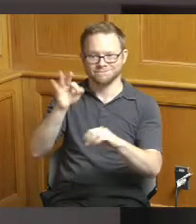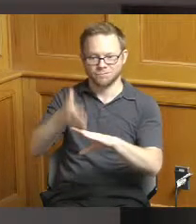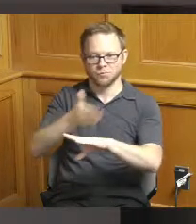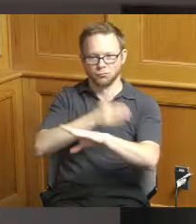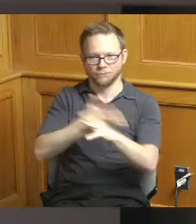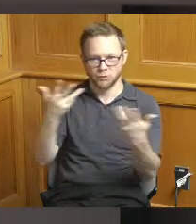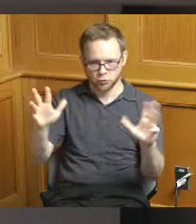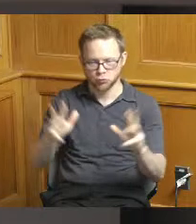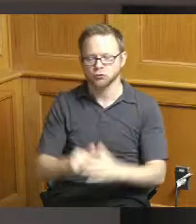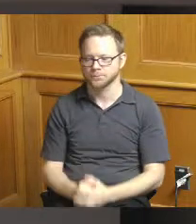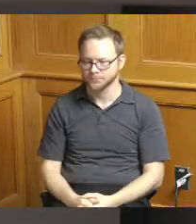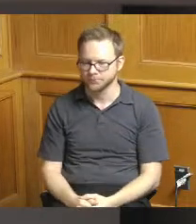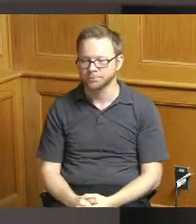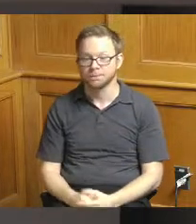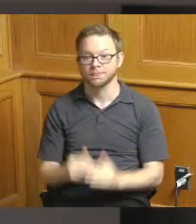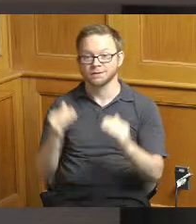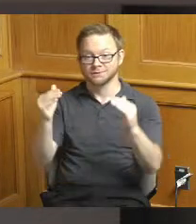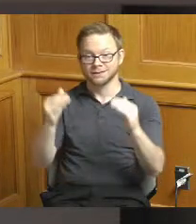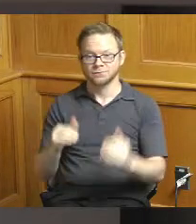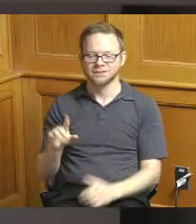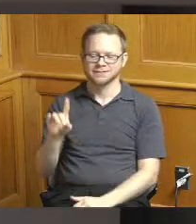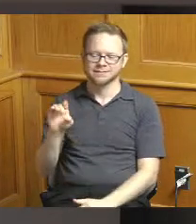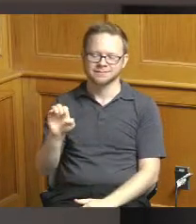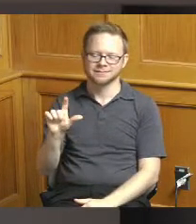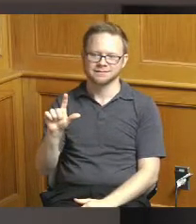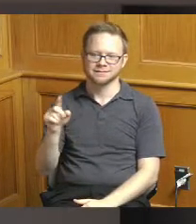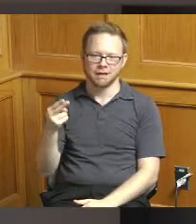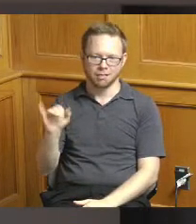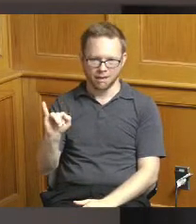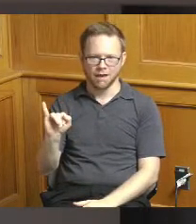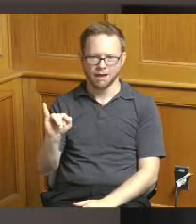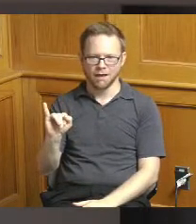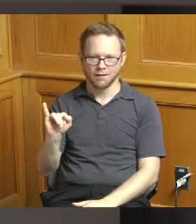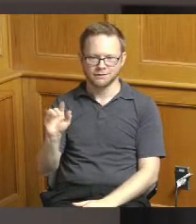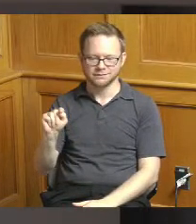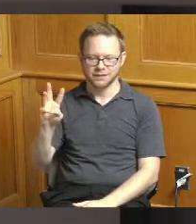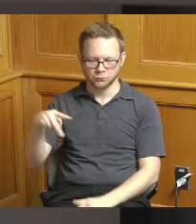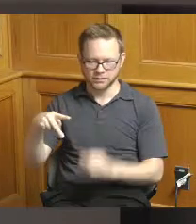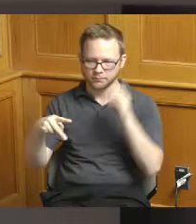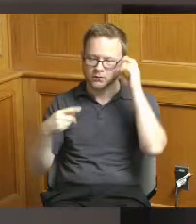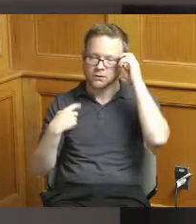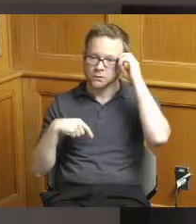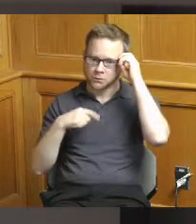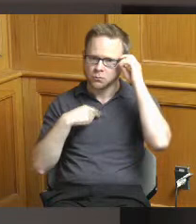moving on second project is in Delhi Township and we are recommending six hundred thousand dollars